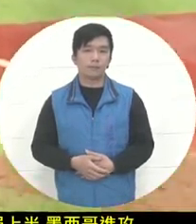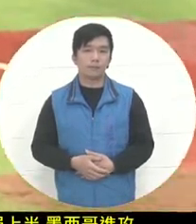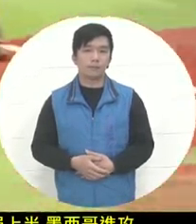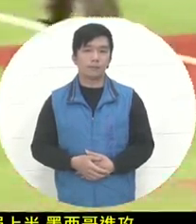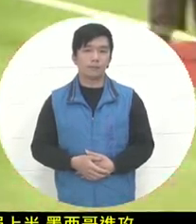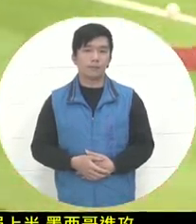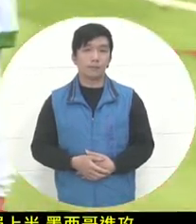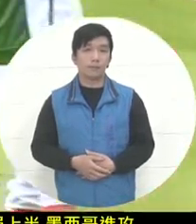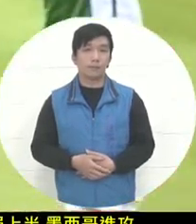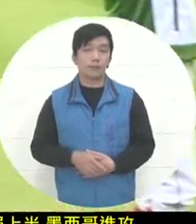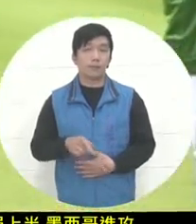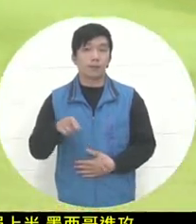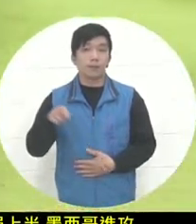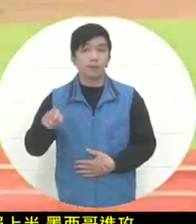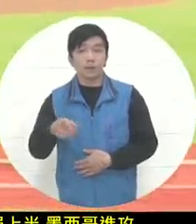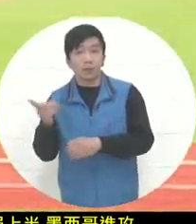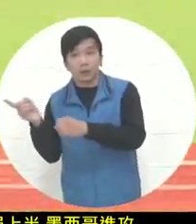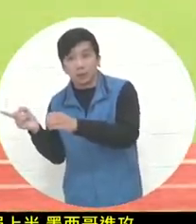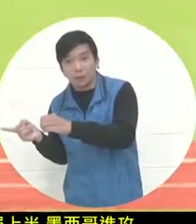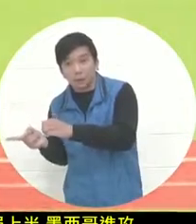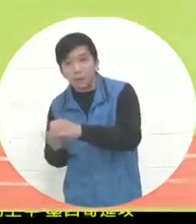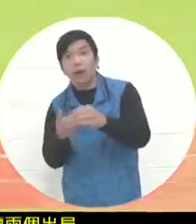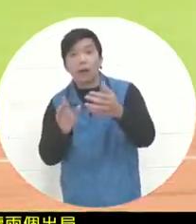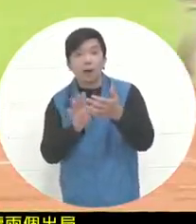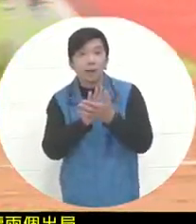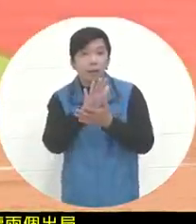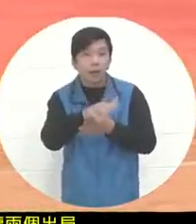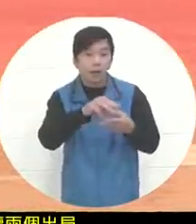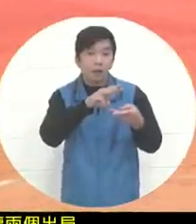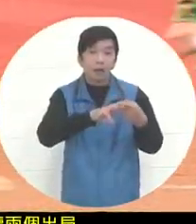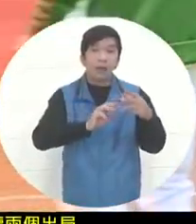. Two consecutive ground balls in the outs resulted in the ball being inbounds.